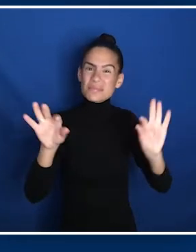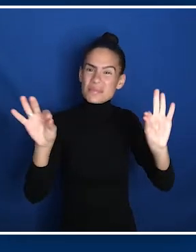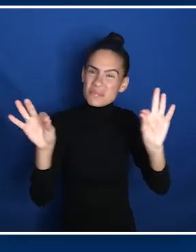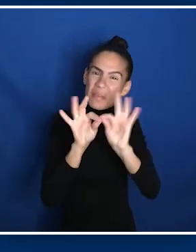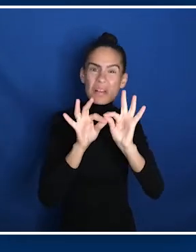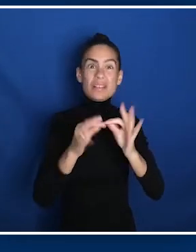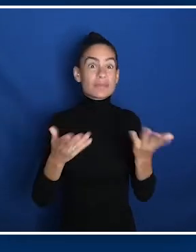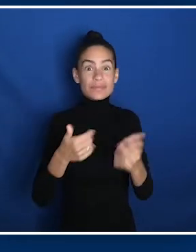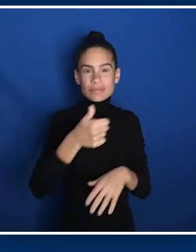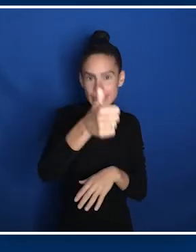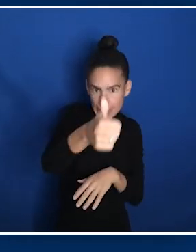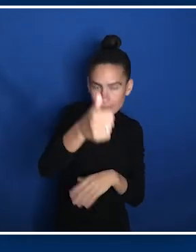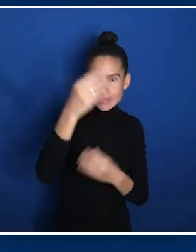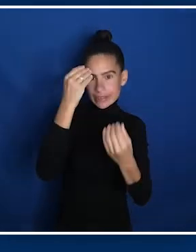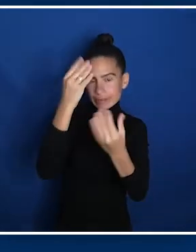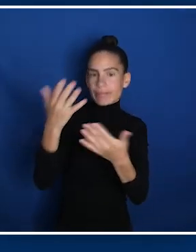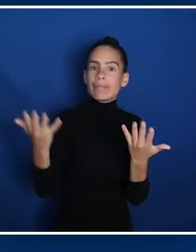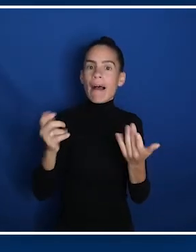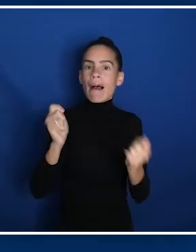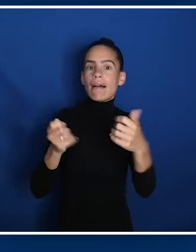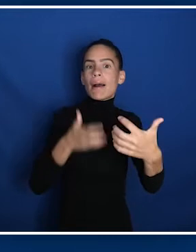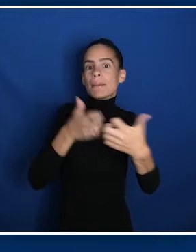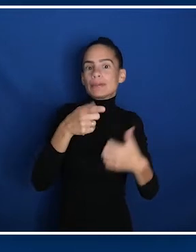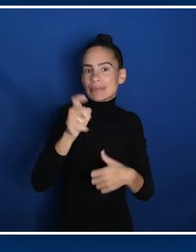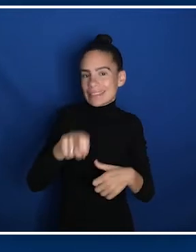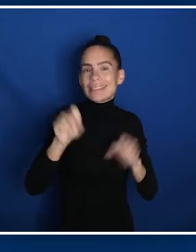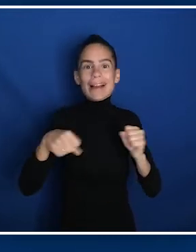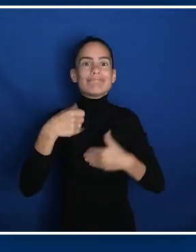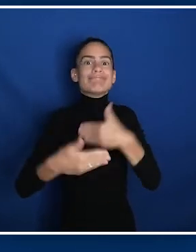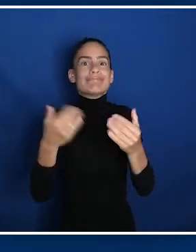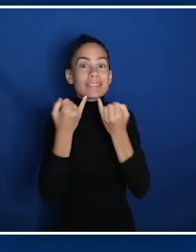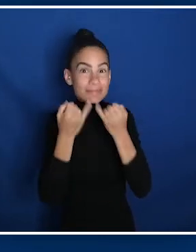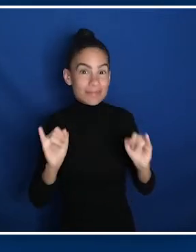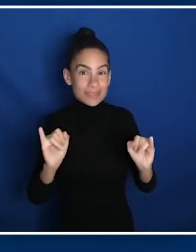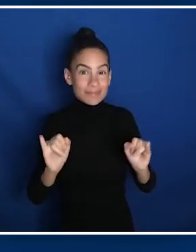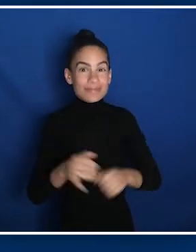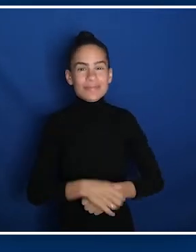It's very important that you vocalize what accommodations you do need so that way you can be as independent as possible.